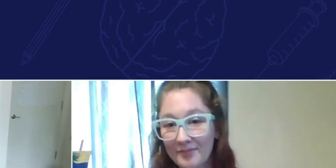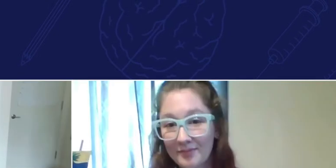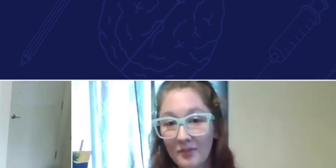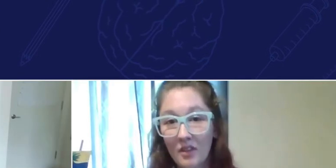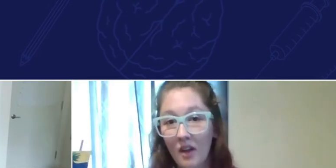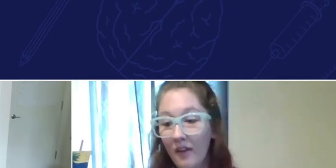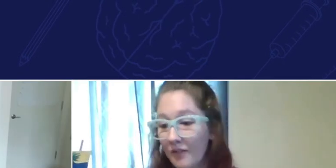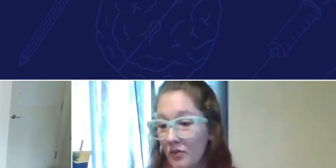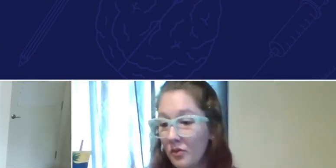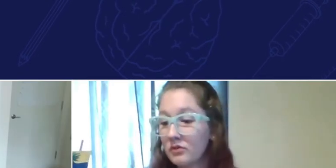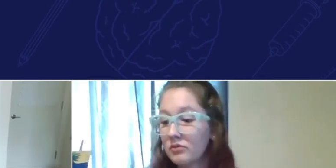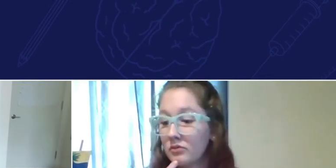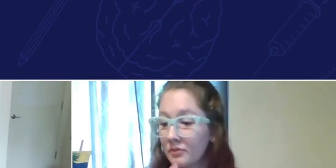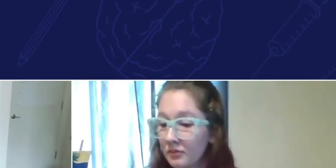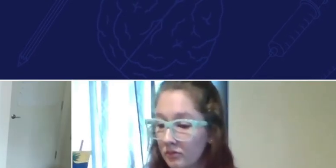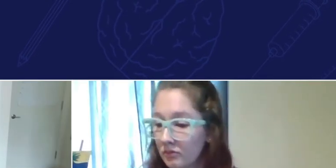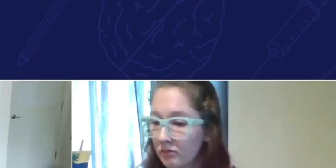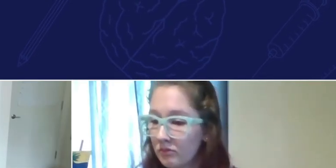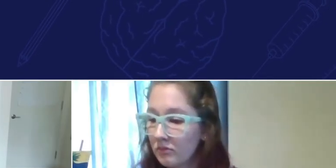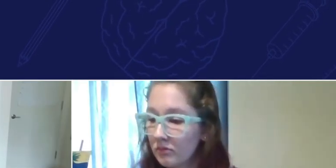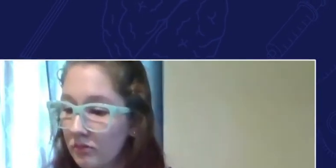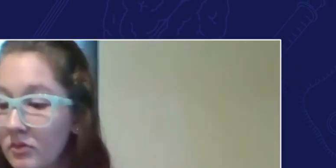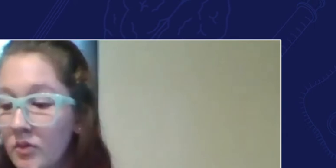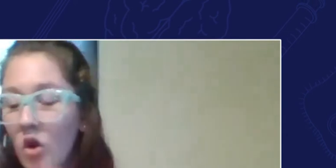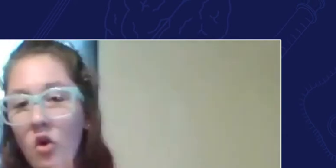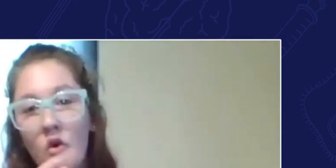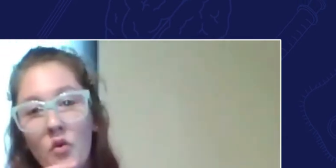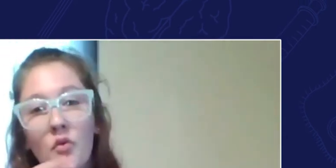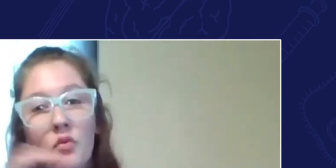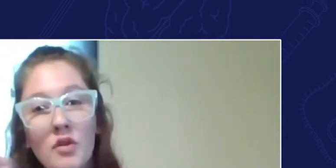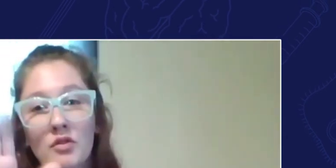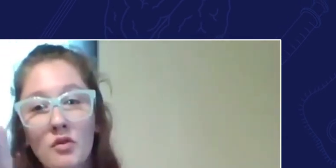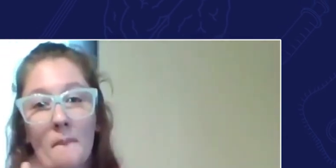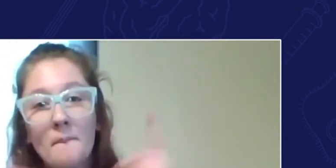[HAYLIE]: Another question I have is, let me see here--